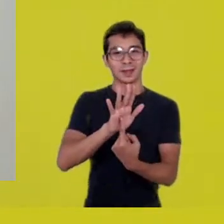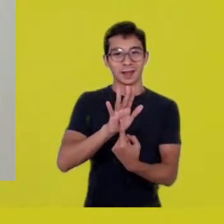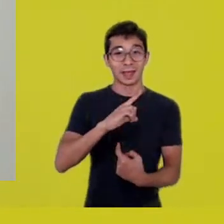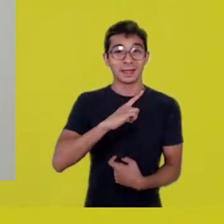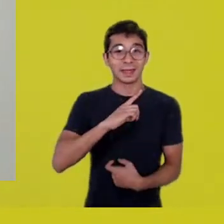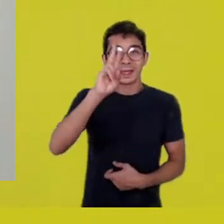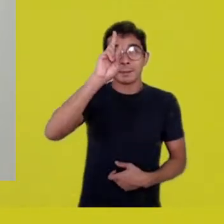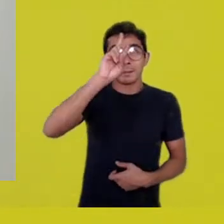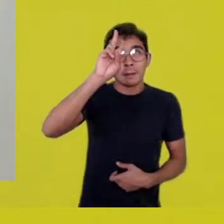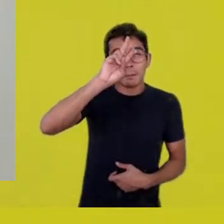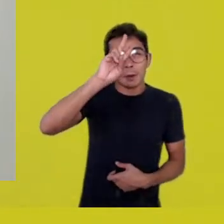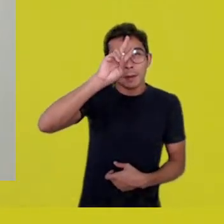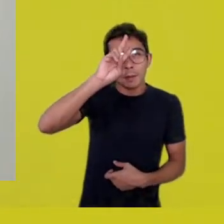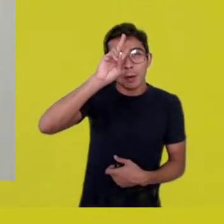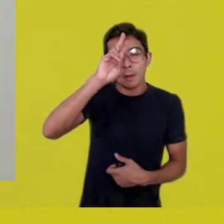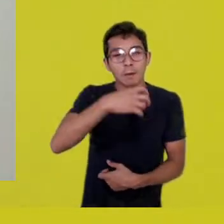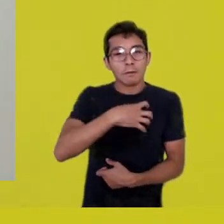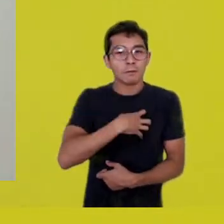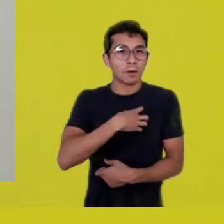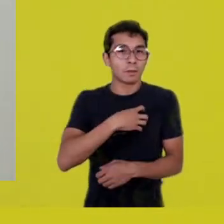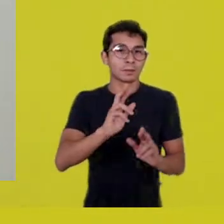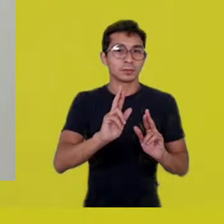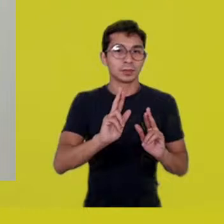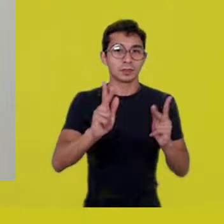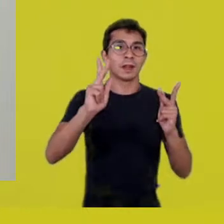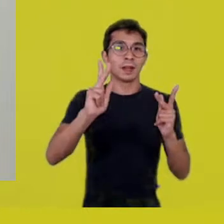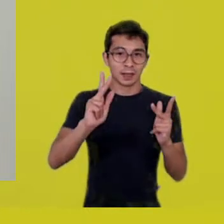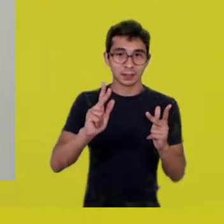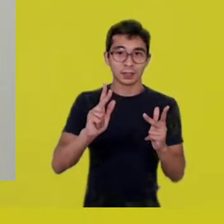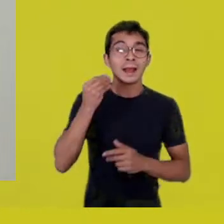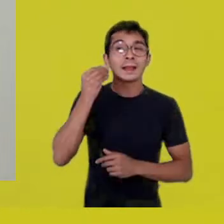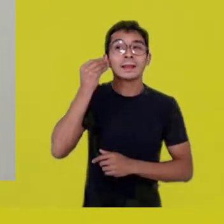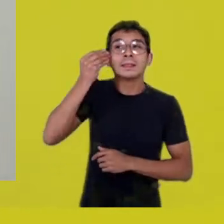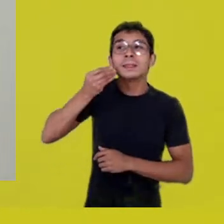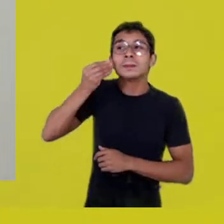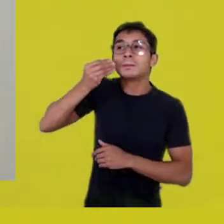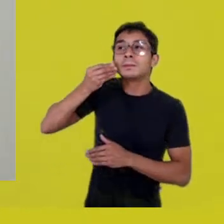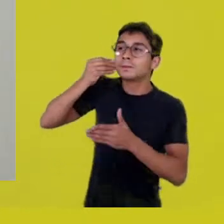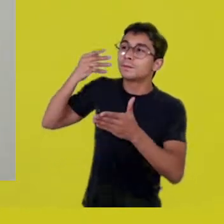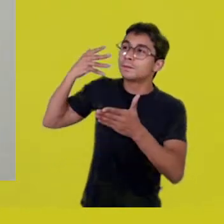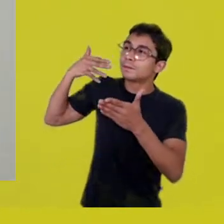which sometimes is concealed, made invisible: